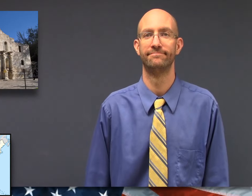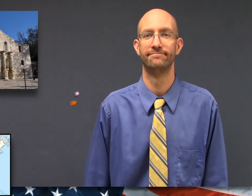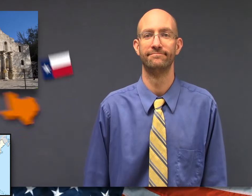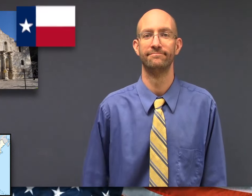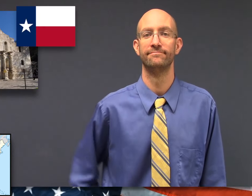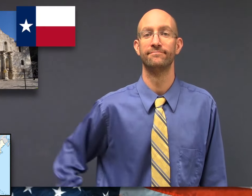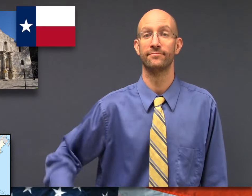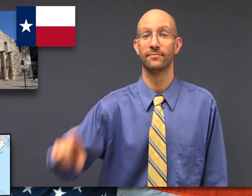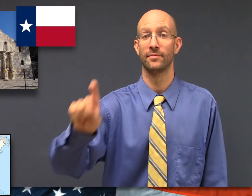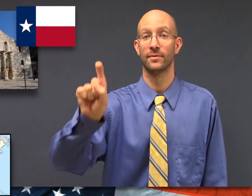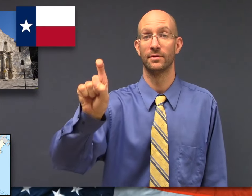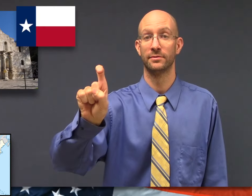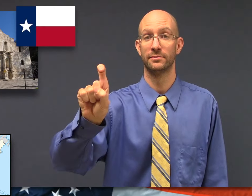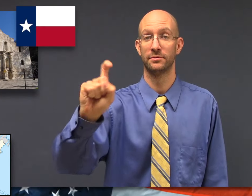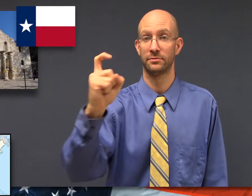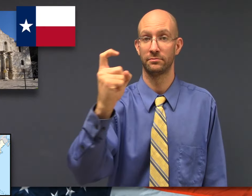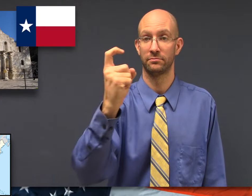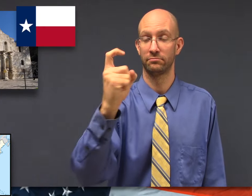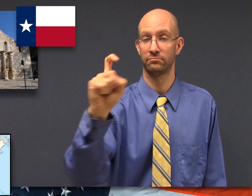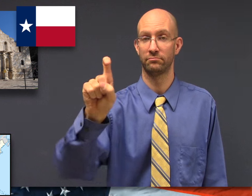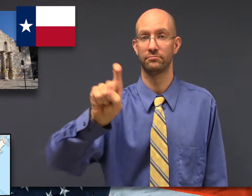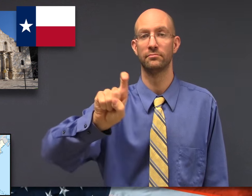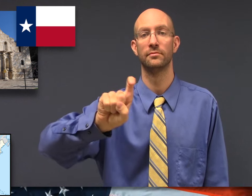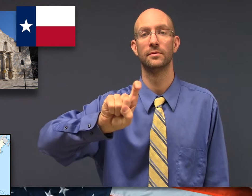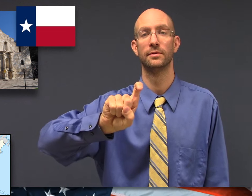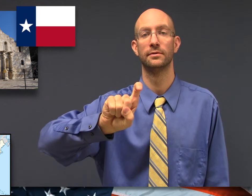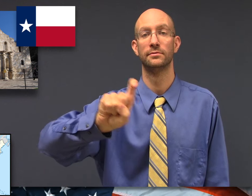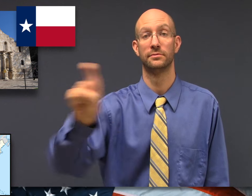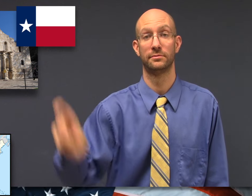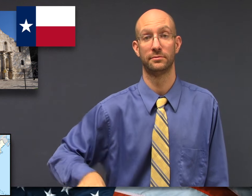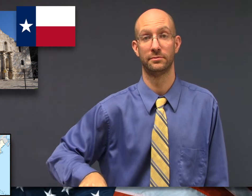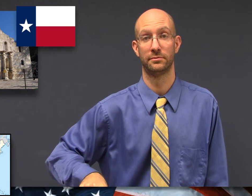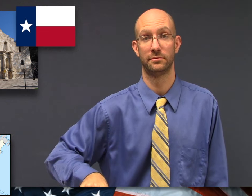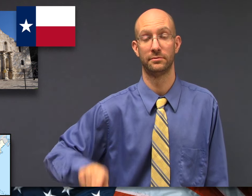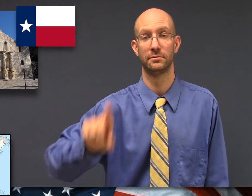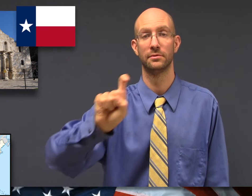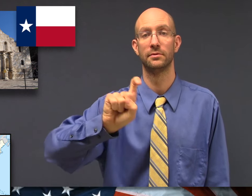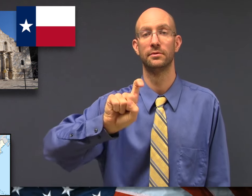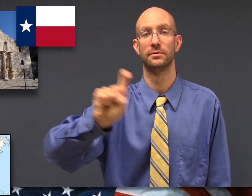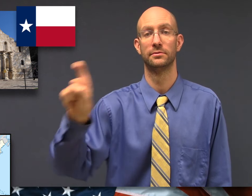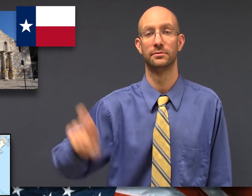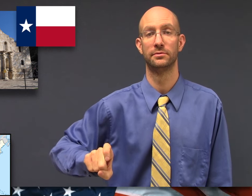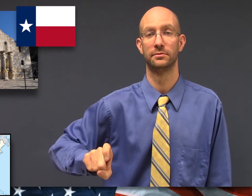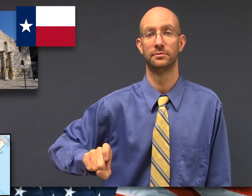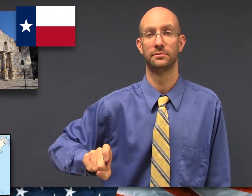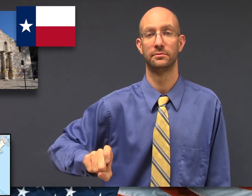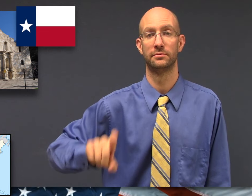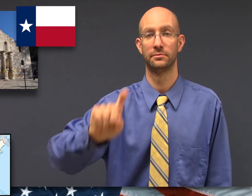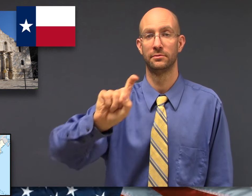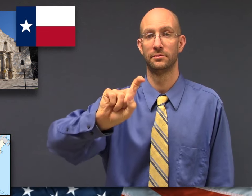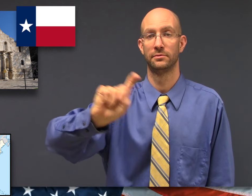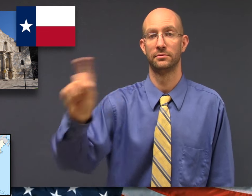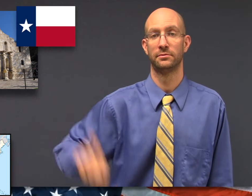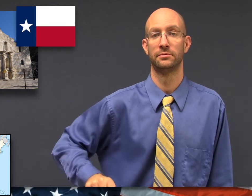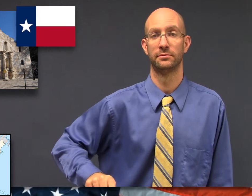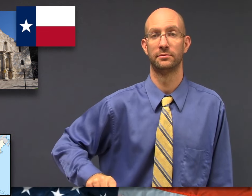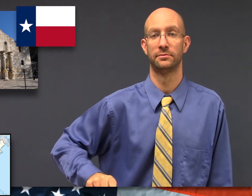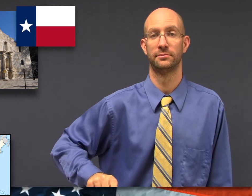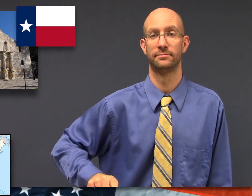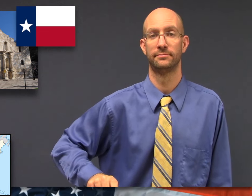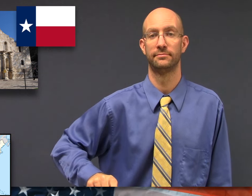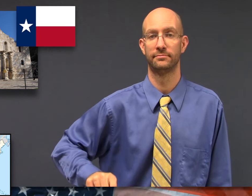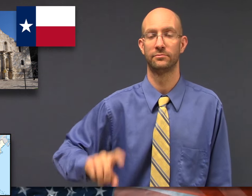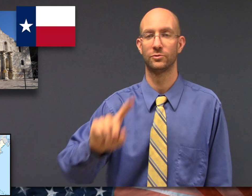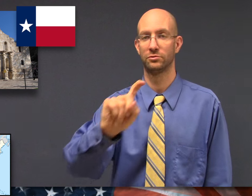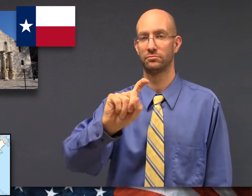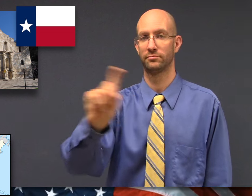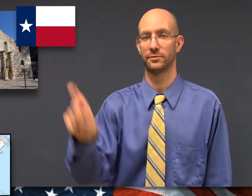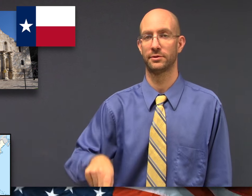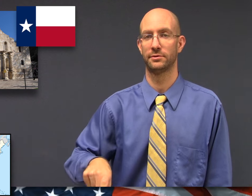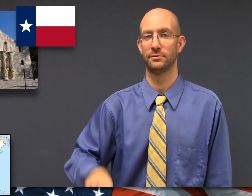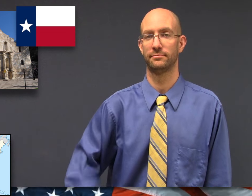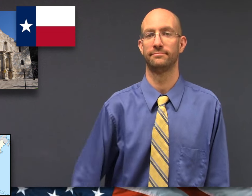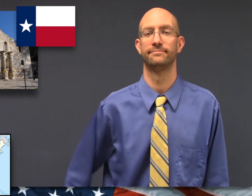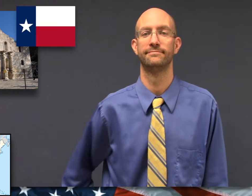Handshape-X going outward and then downward